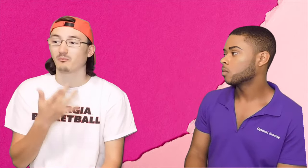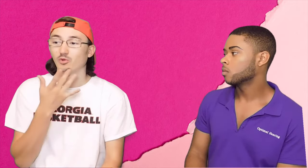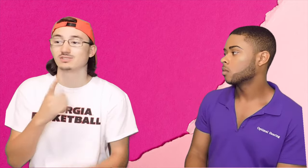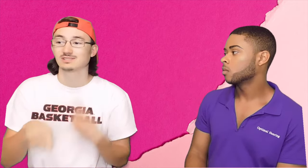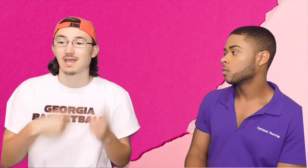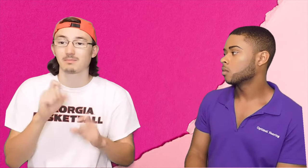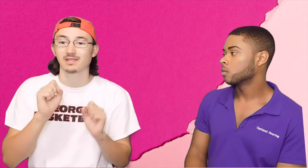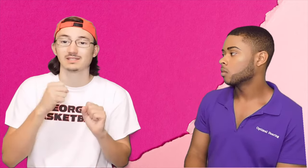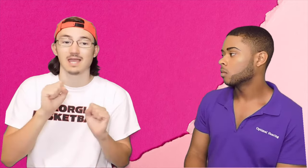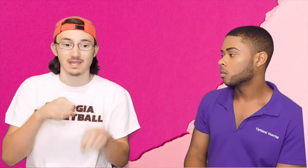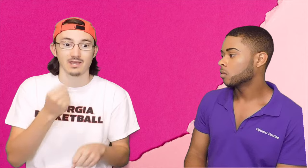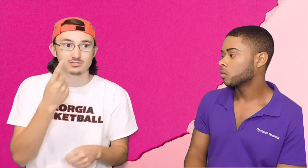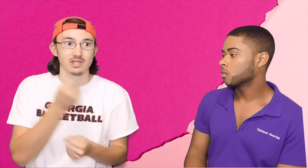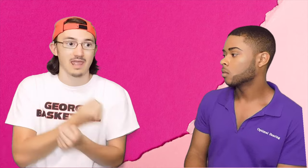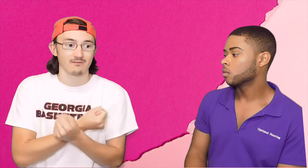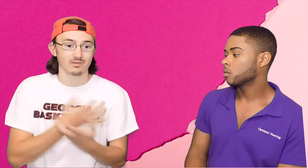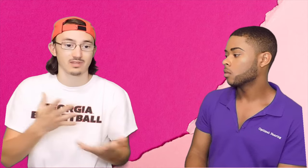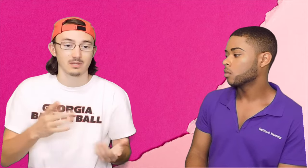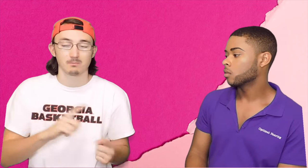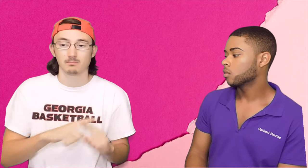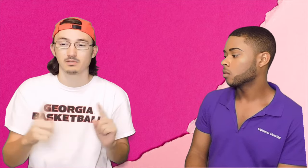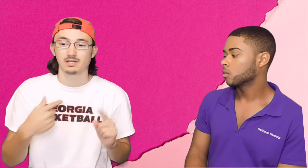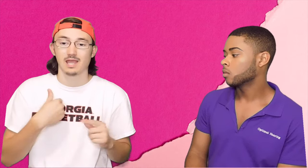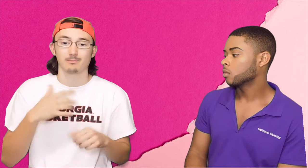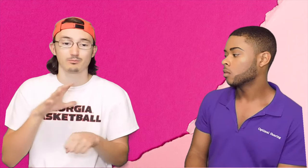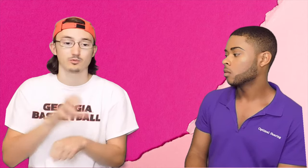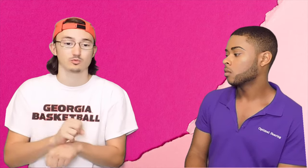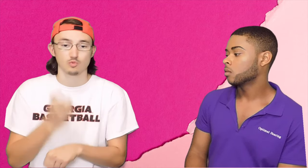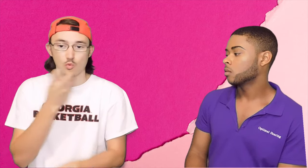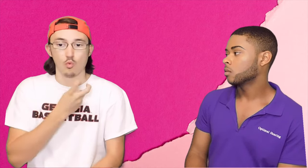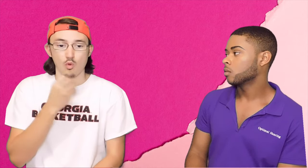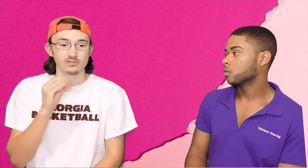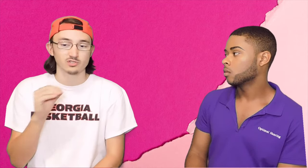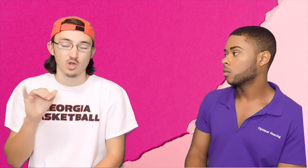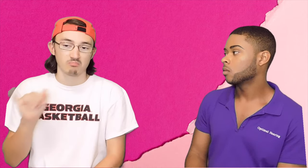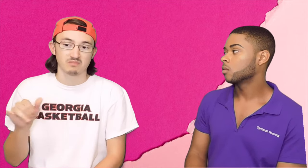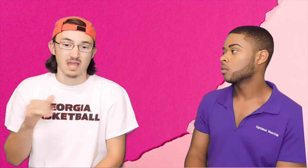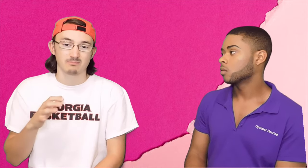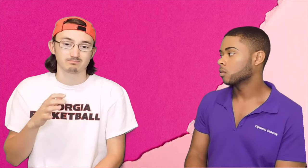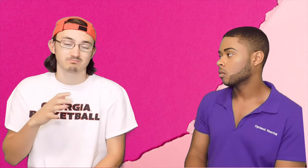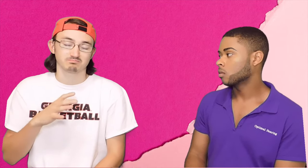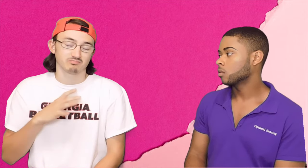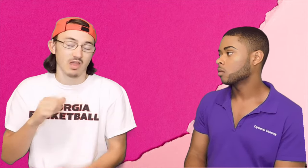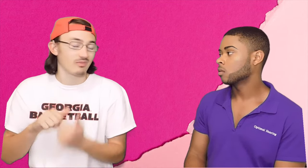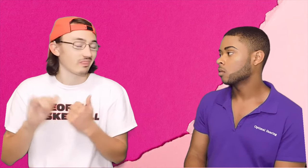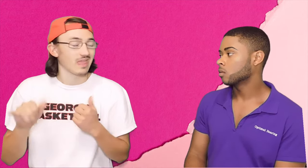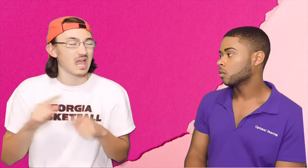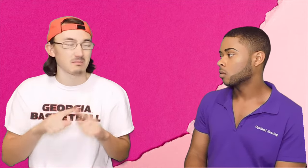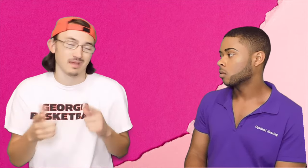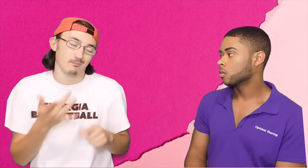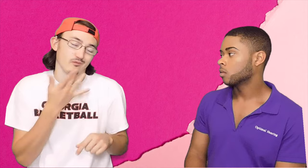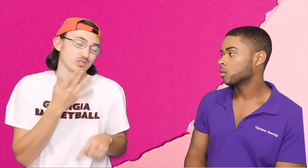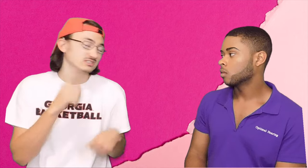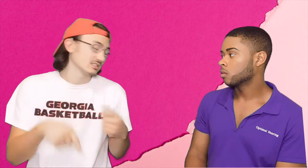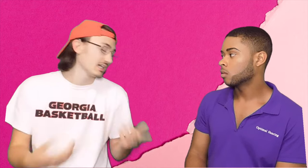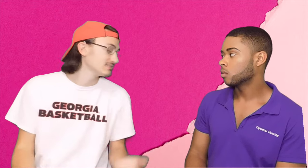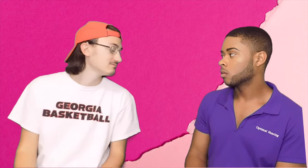I prefer signing so I can understand everything, but I'm used to the oral method - so I'm fine with that. But I prefer signing.